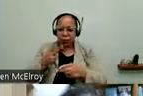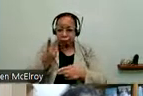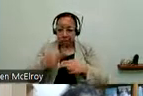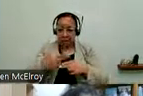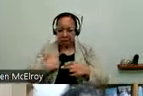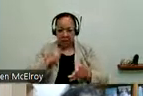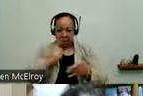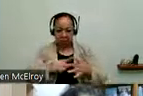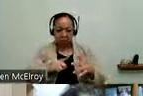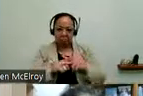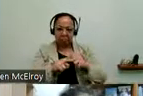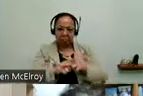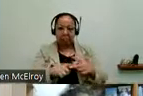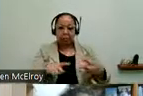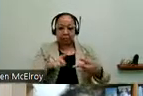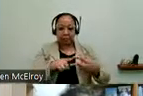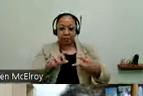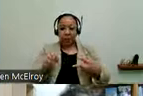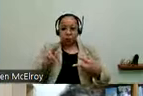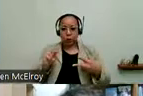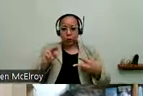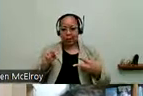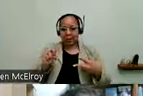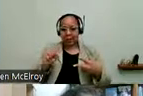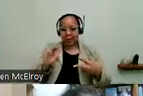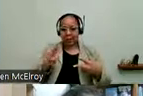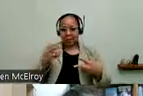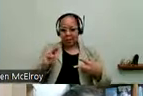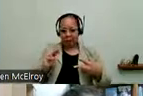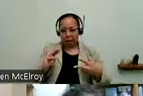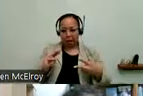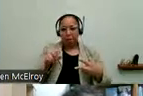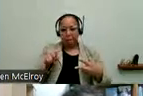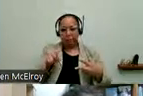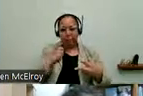has consistently come up. I think we can all agree on Susan Nussbaum, who